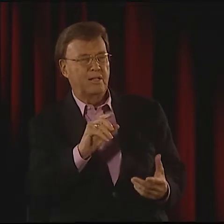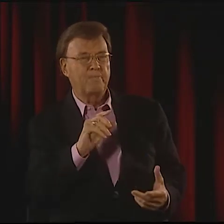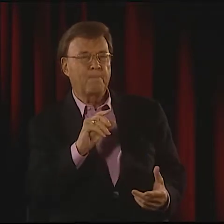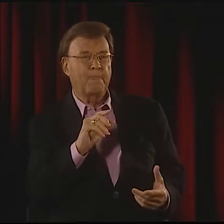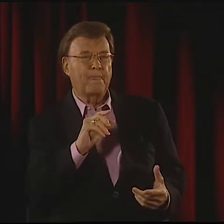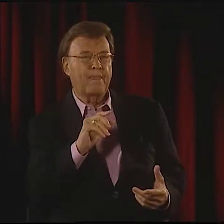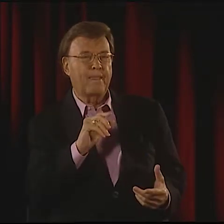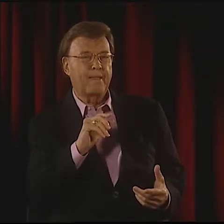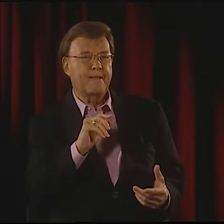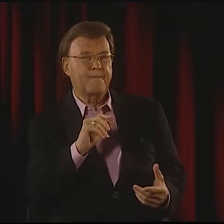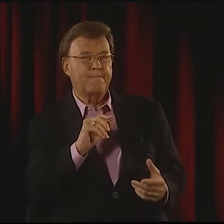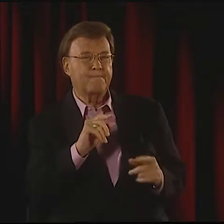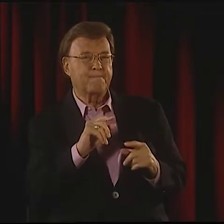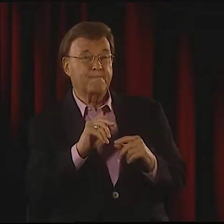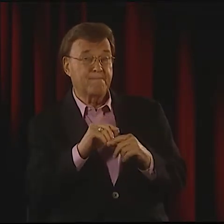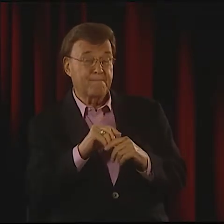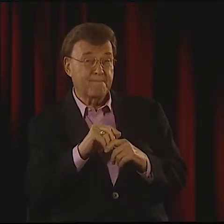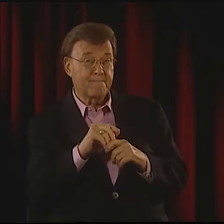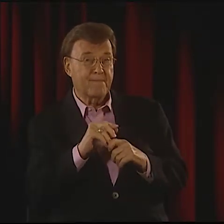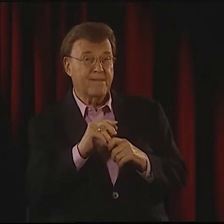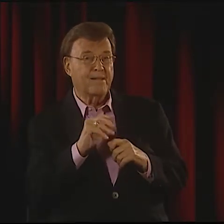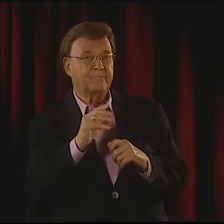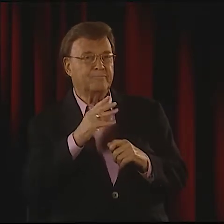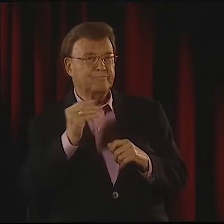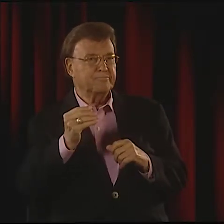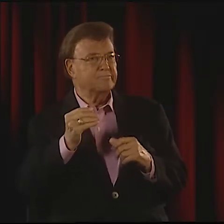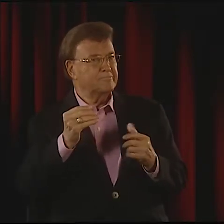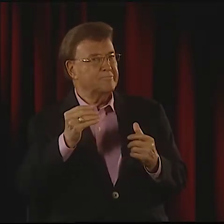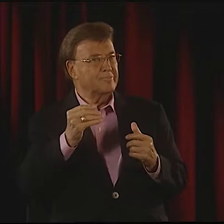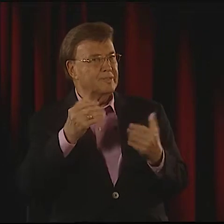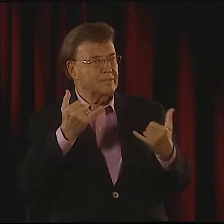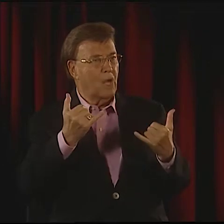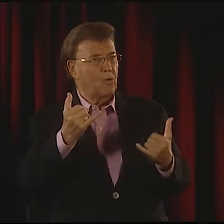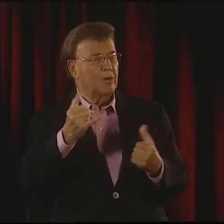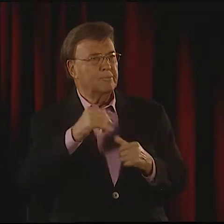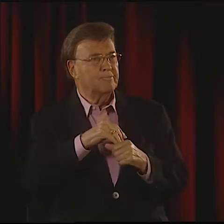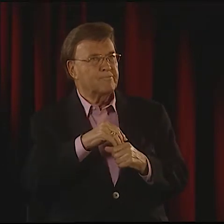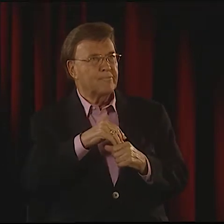IT'S VERY SIMPLE, AND IT'S ACTUALLY INCORPORATED INTO NATURAL ASL SIGNING...